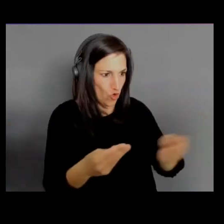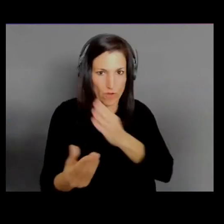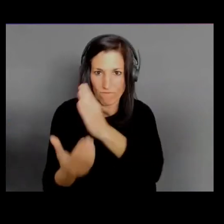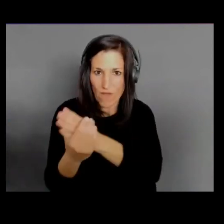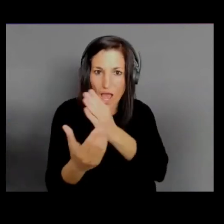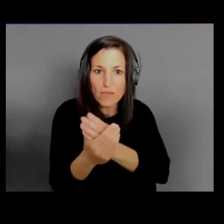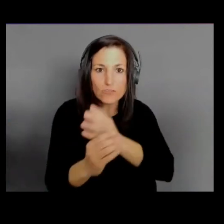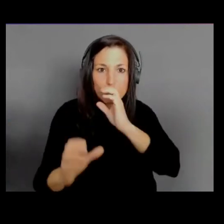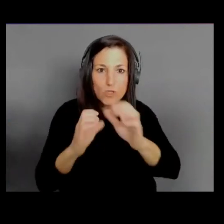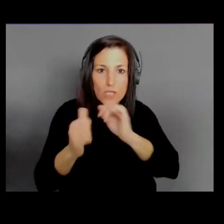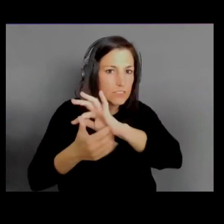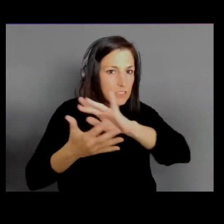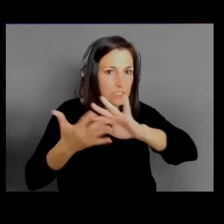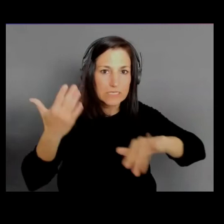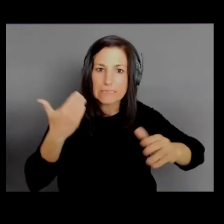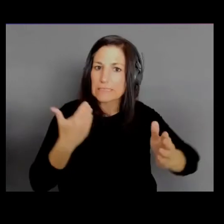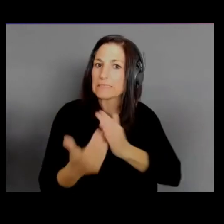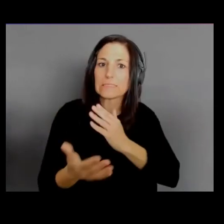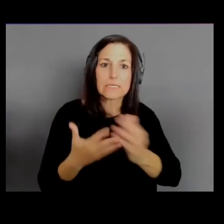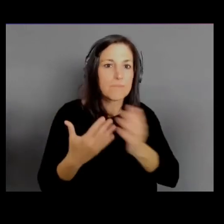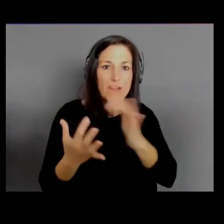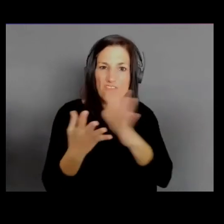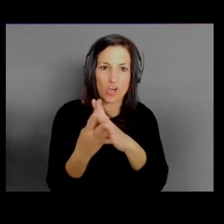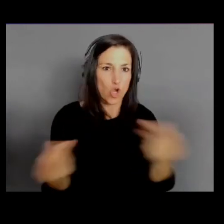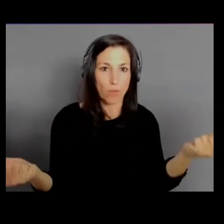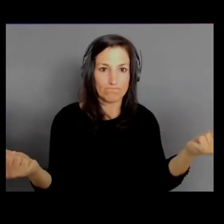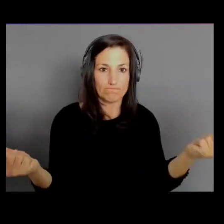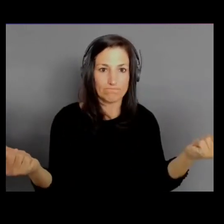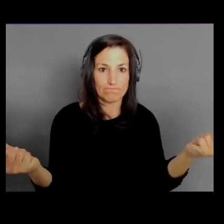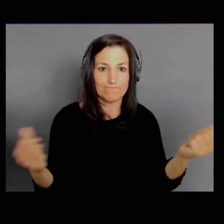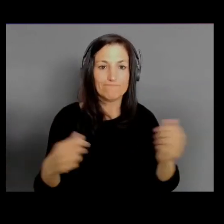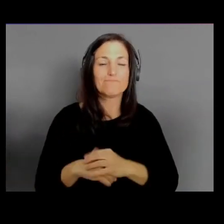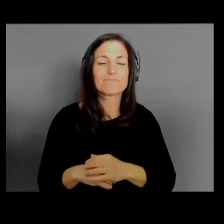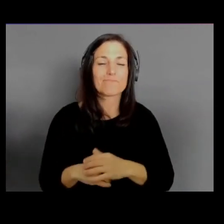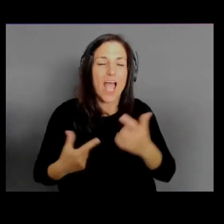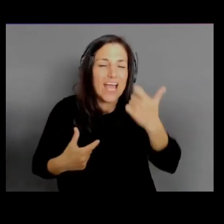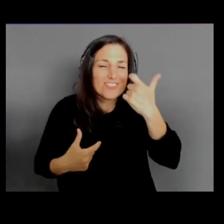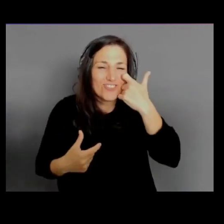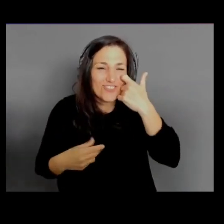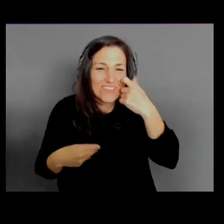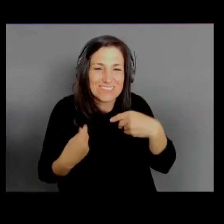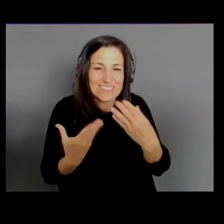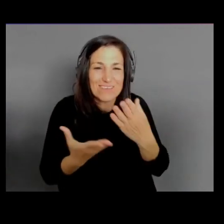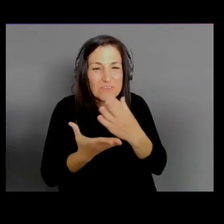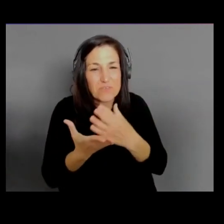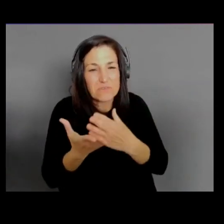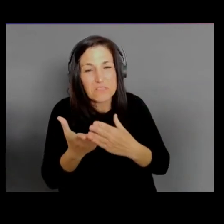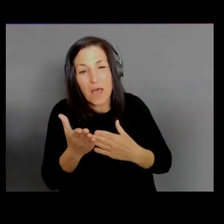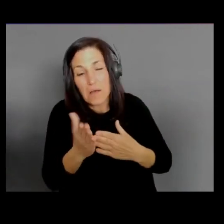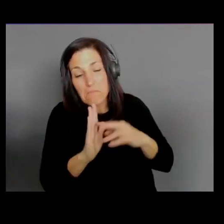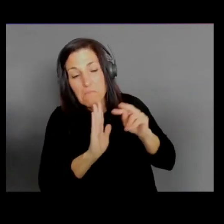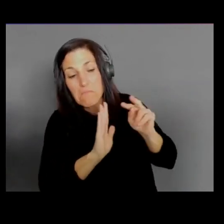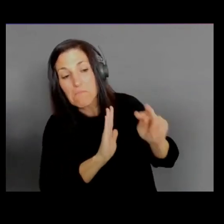I just gave you a little view into management console, 'cause when we started this process, we're like,